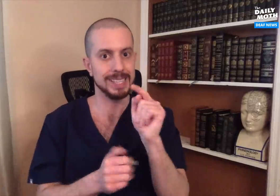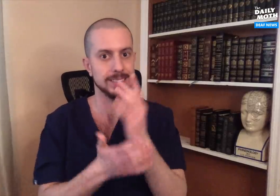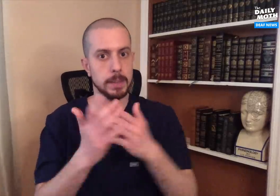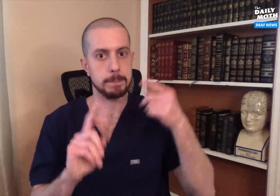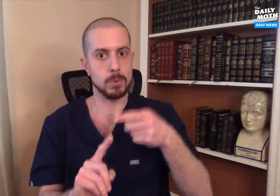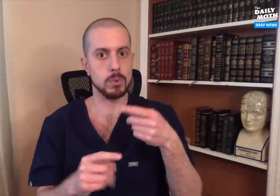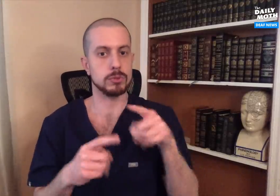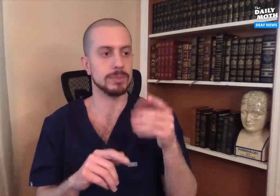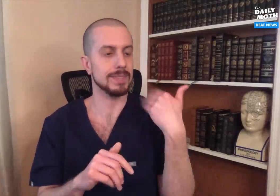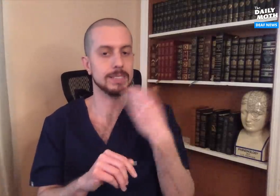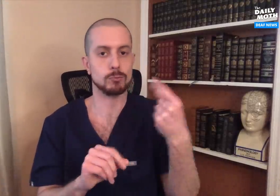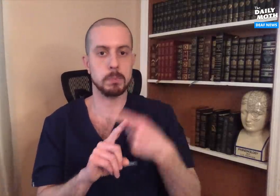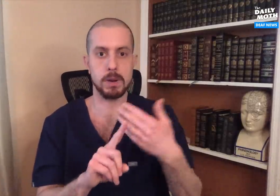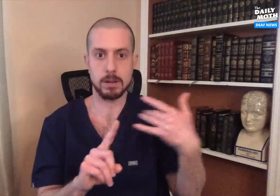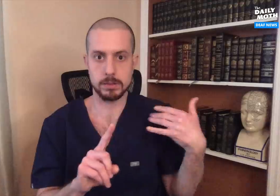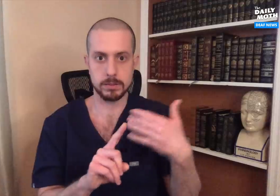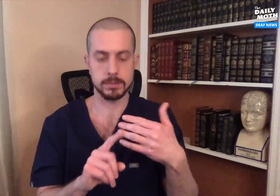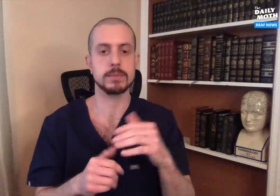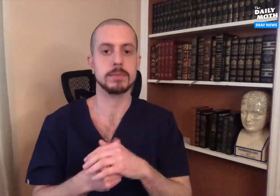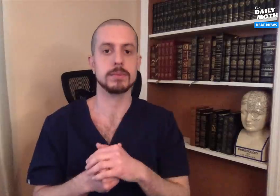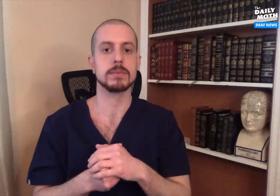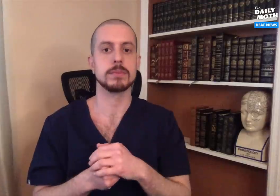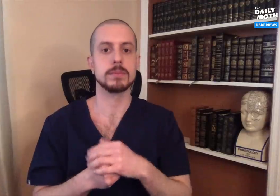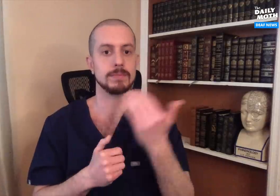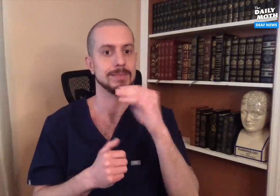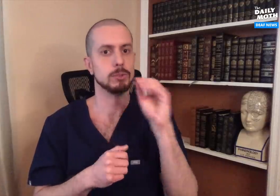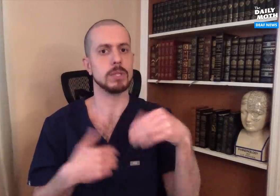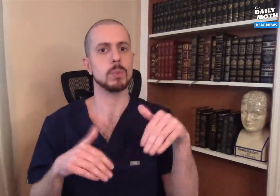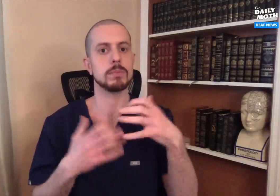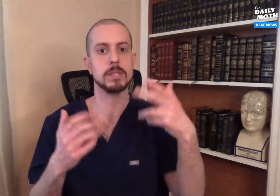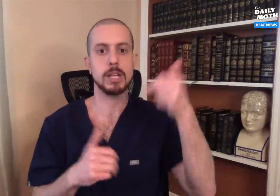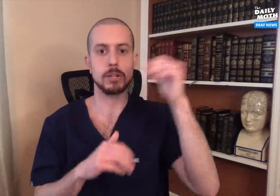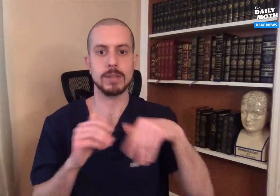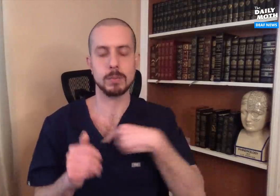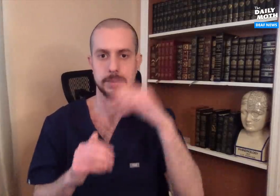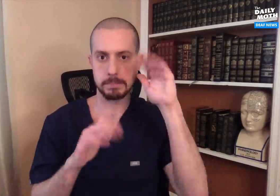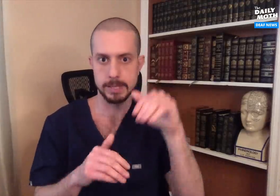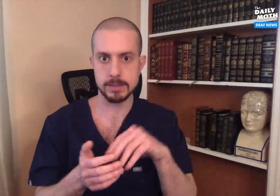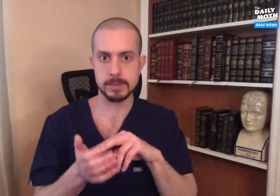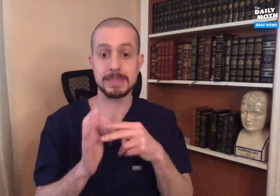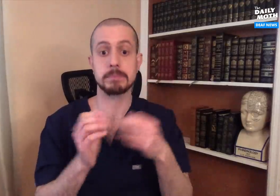with coronavirus at some point during the last few months. 15% is much higher than we expected.